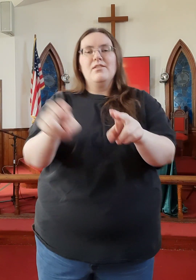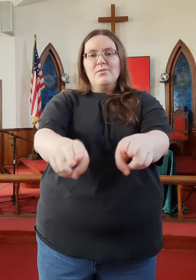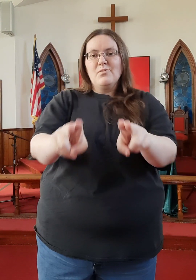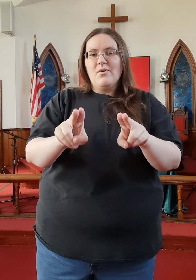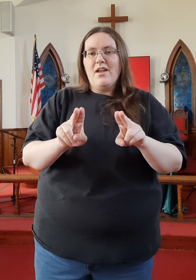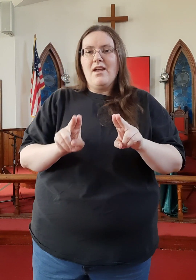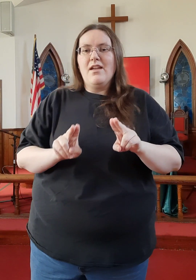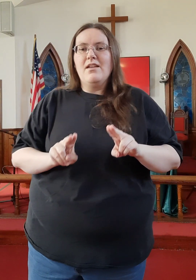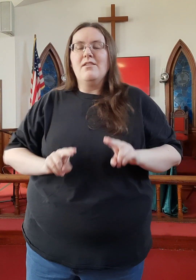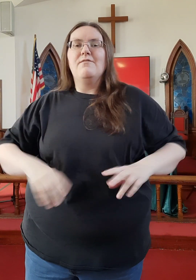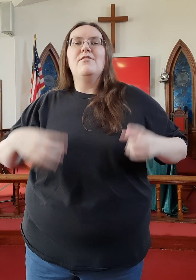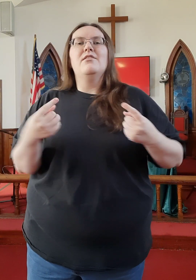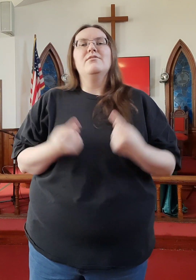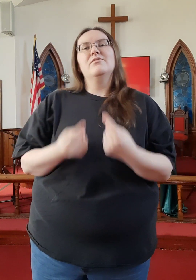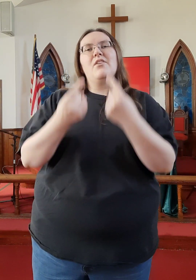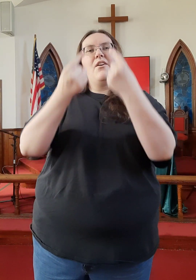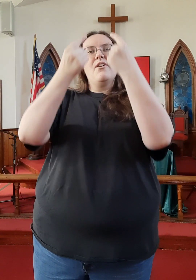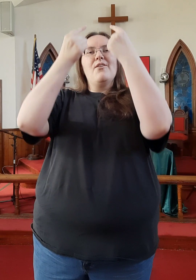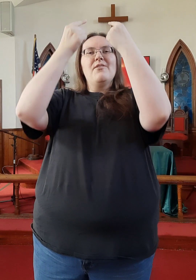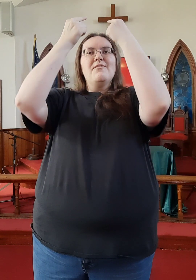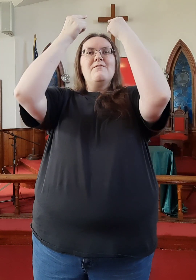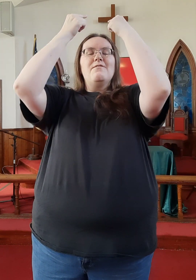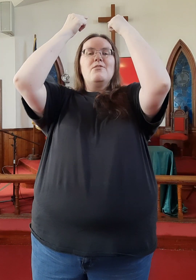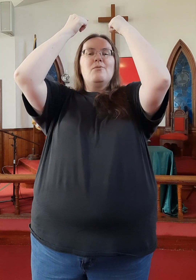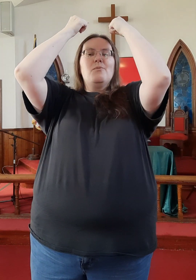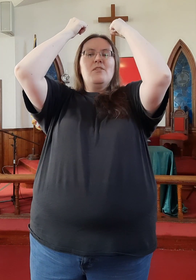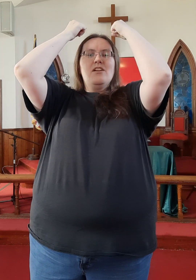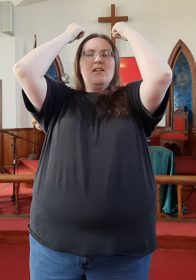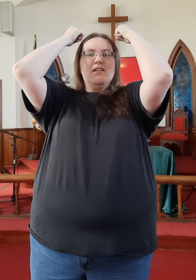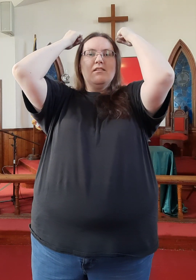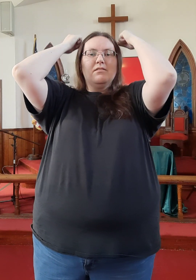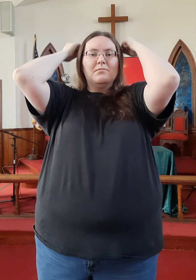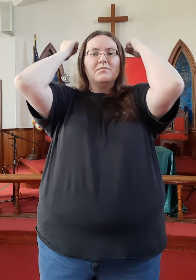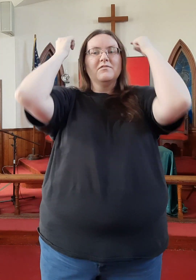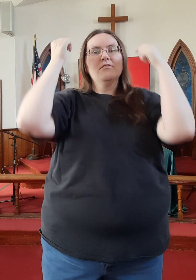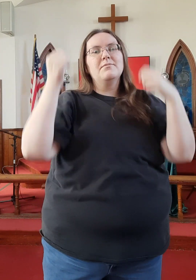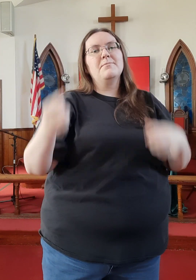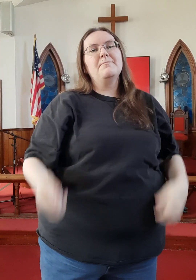And the grave is overwhelmed